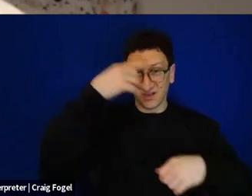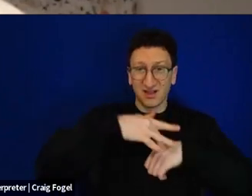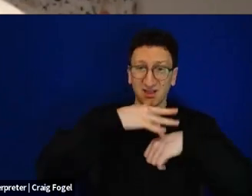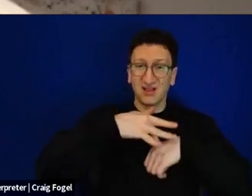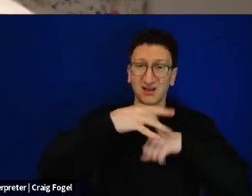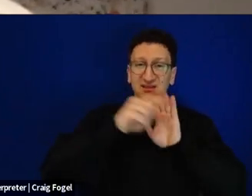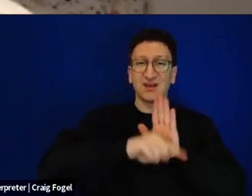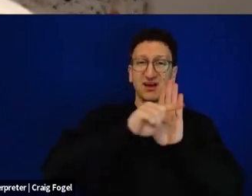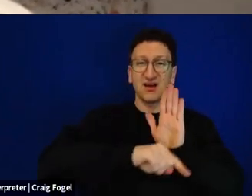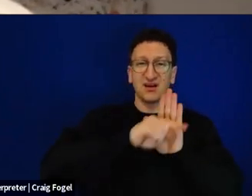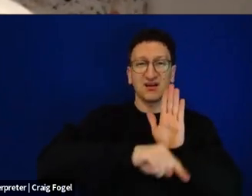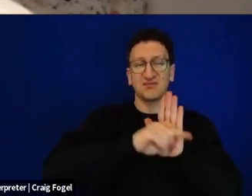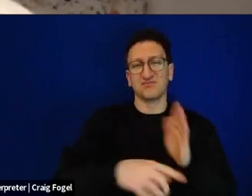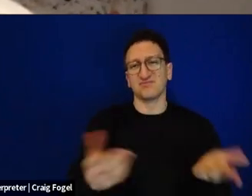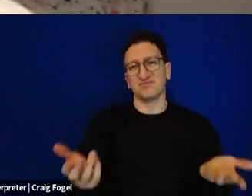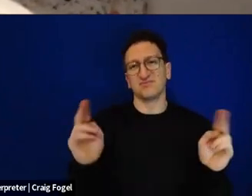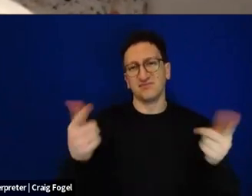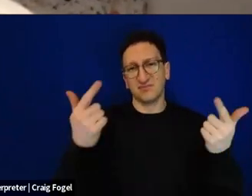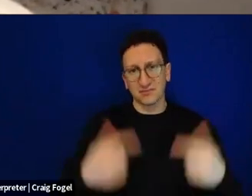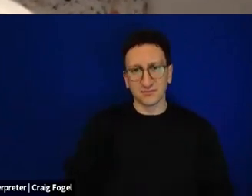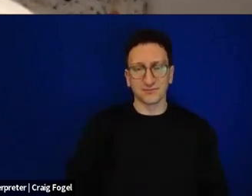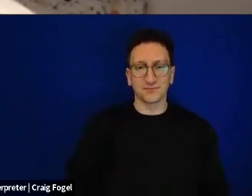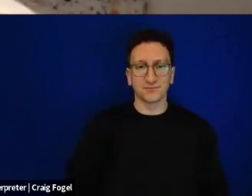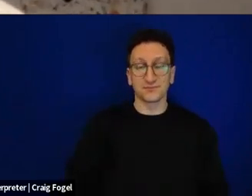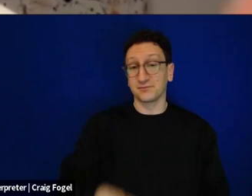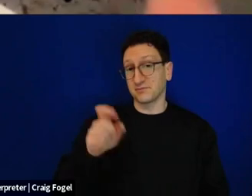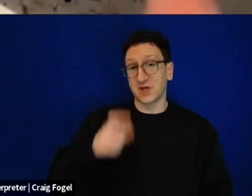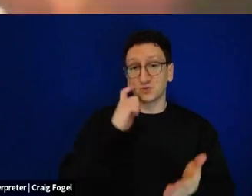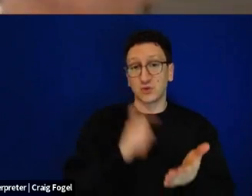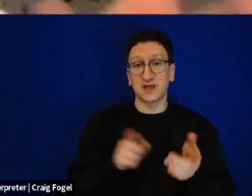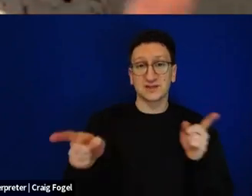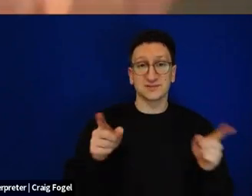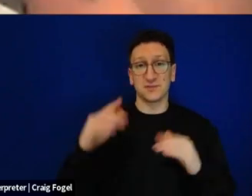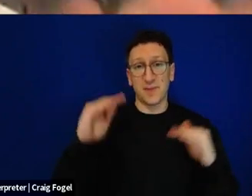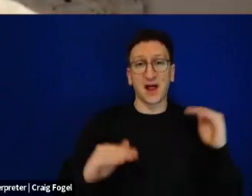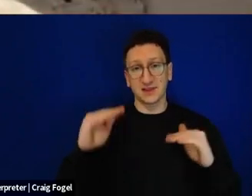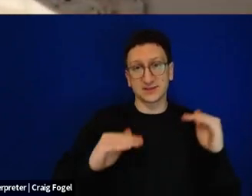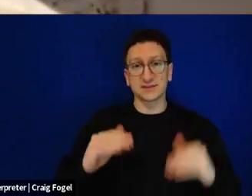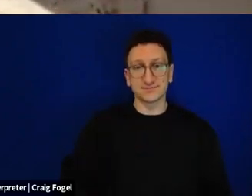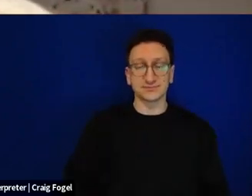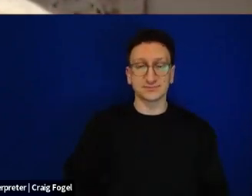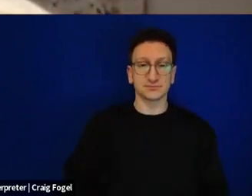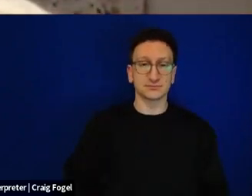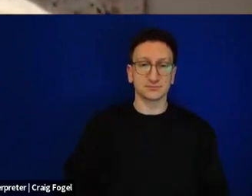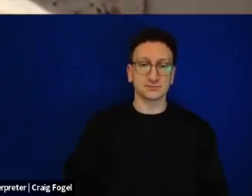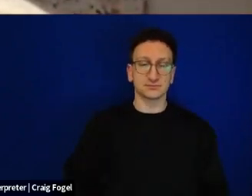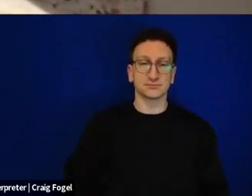towards the destiny is that easy and that we can ignore our fate either. And that's the challenge, that's the balance that we're fighting tonight.